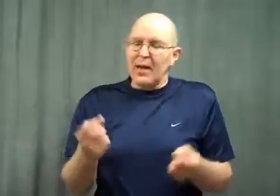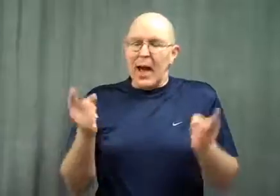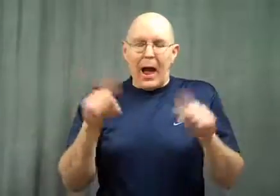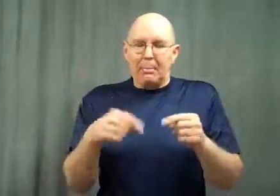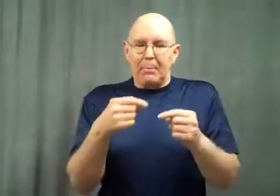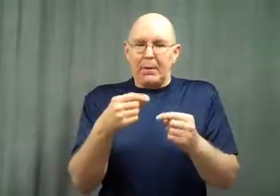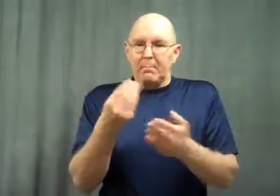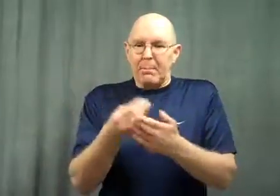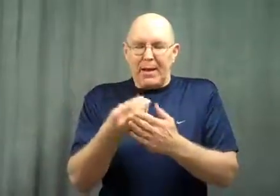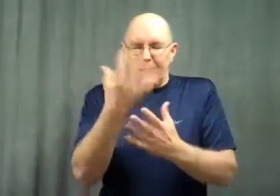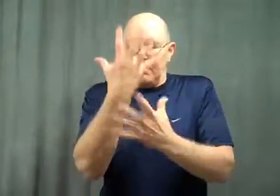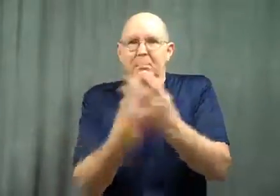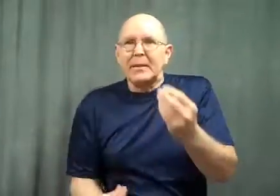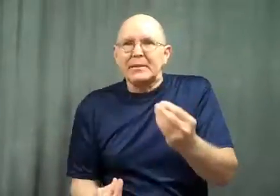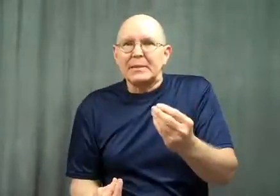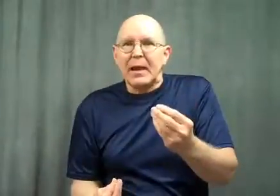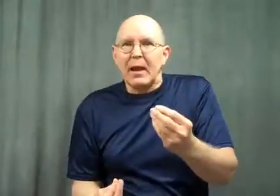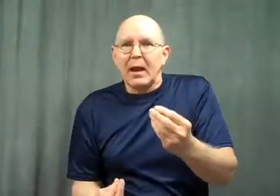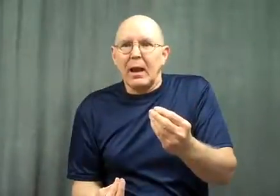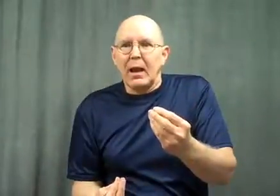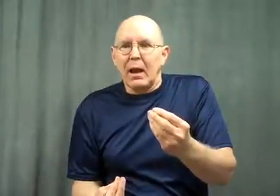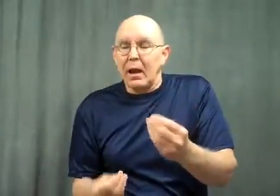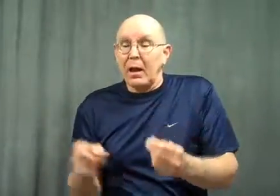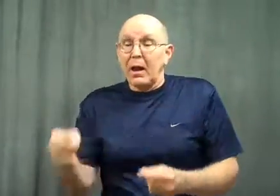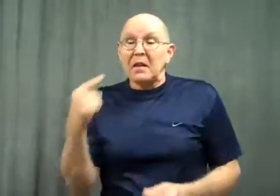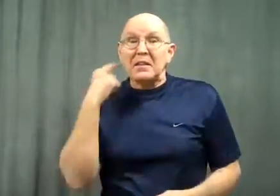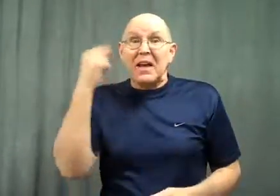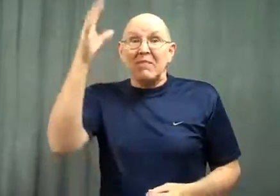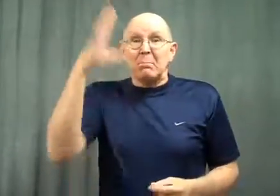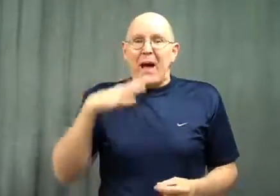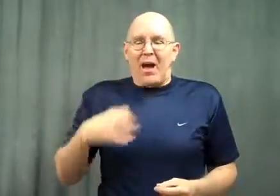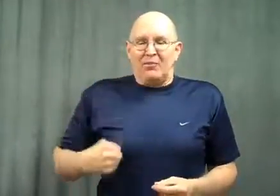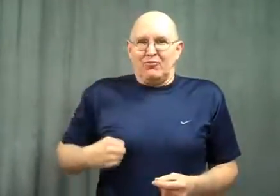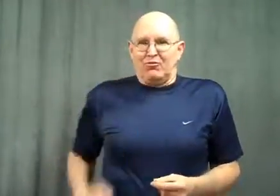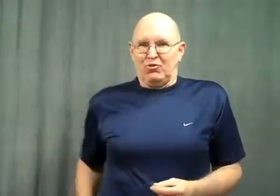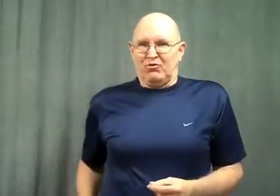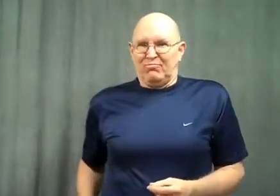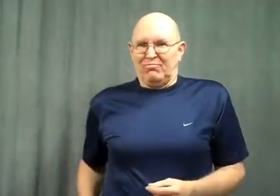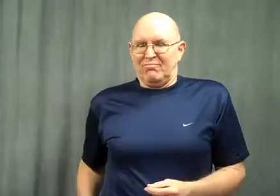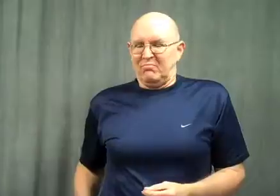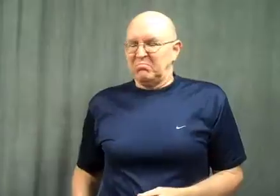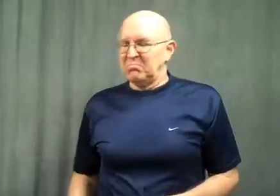Some money turned up missing... the deaf man had taken it for himself.